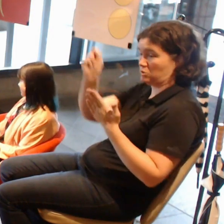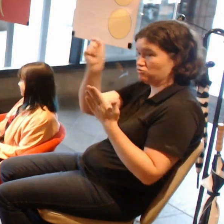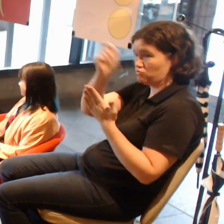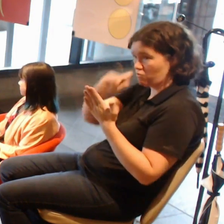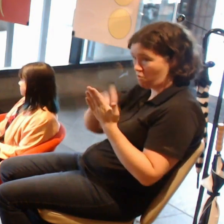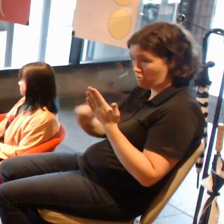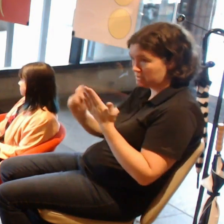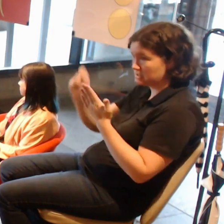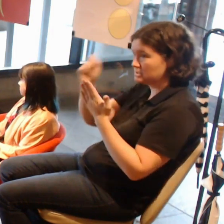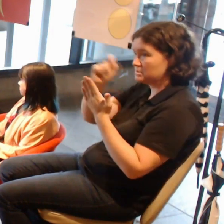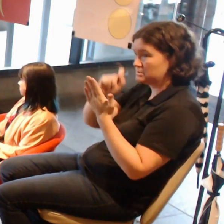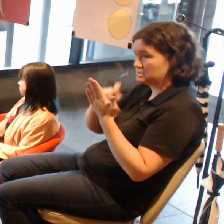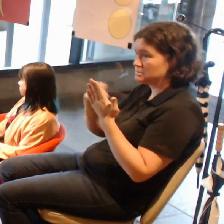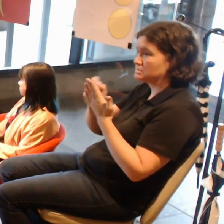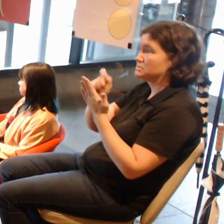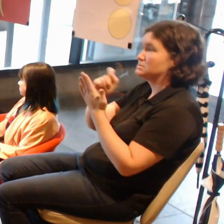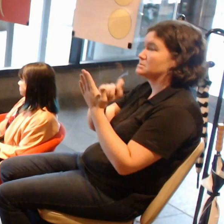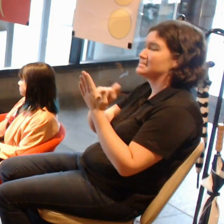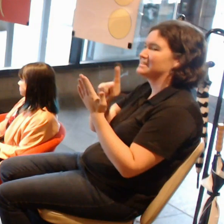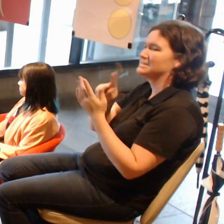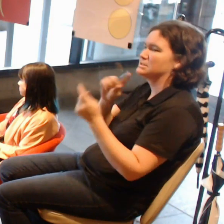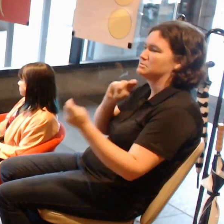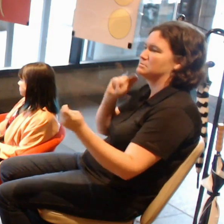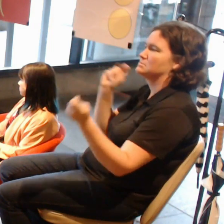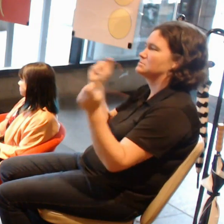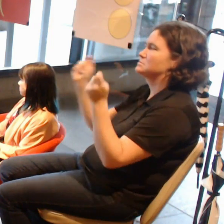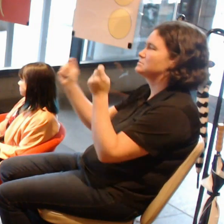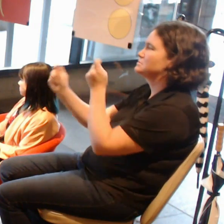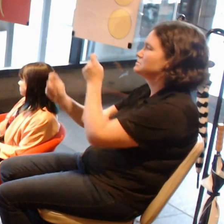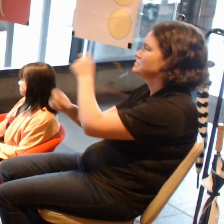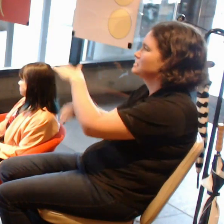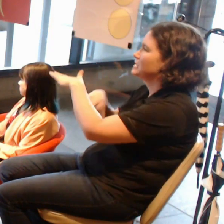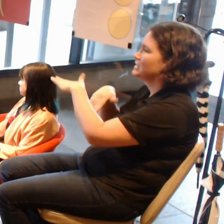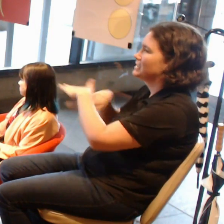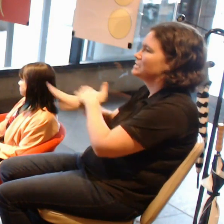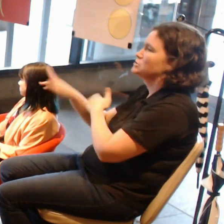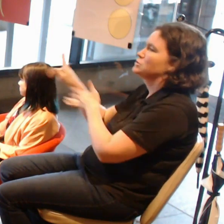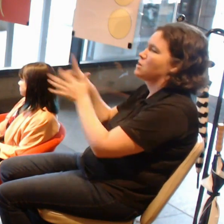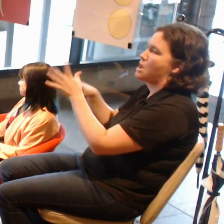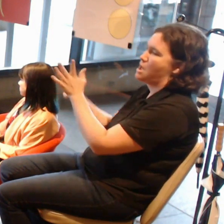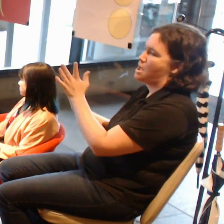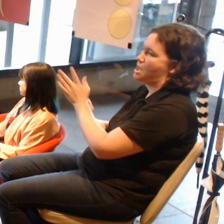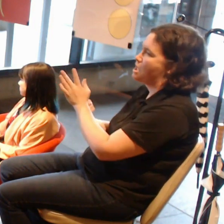And she's transforming her drawing practice into AR and it's really quite amazing.